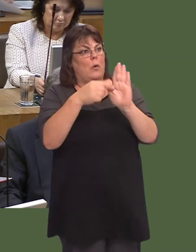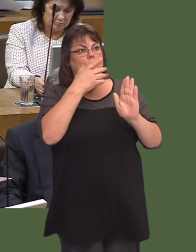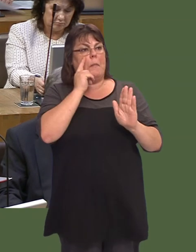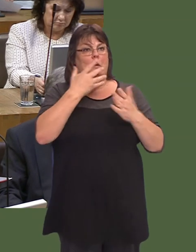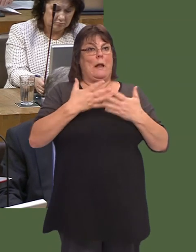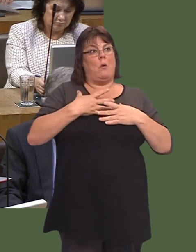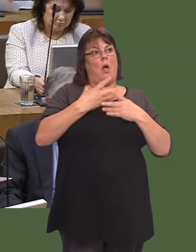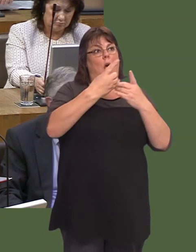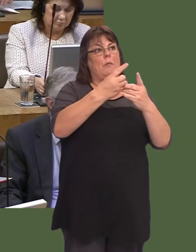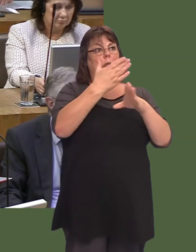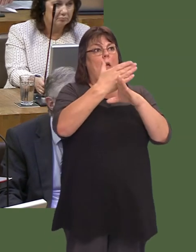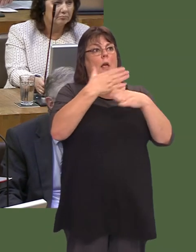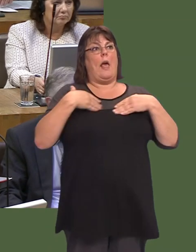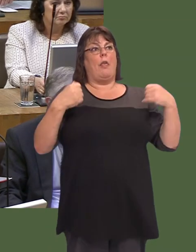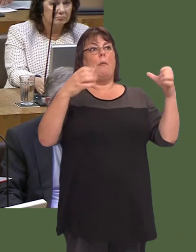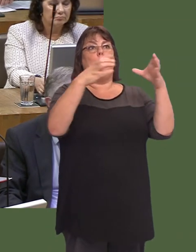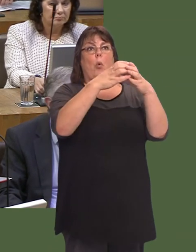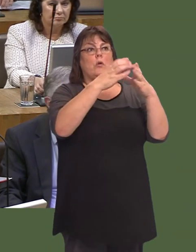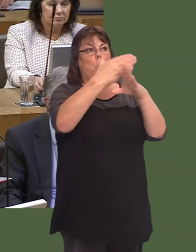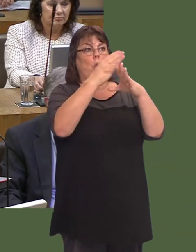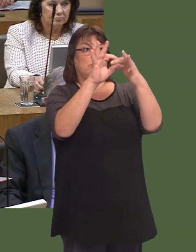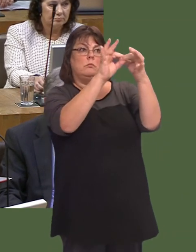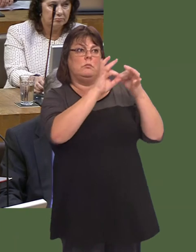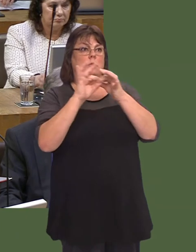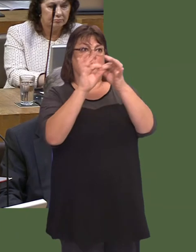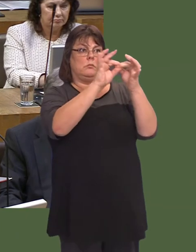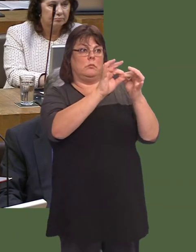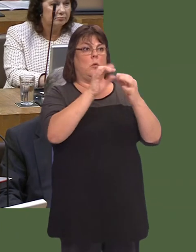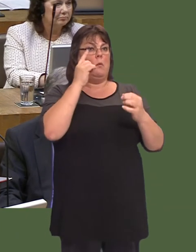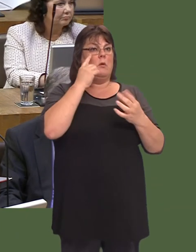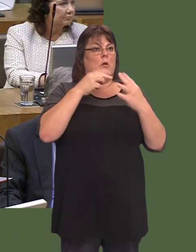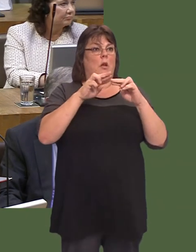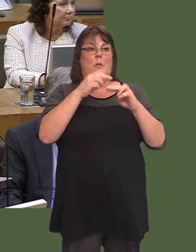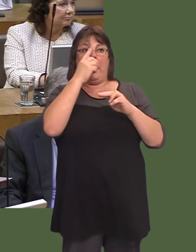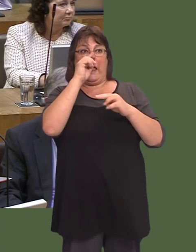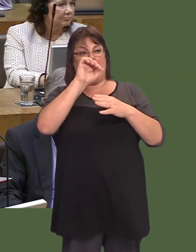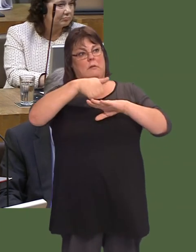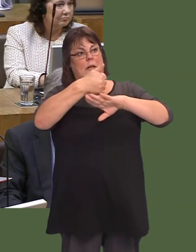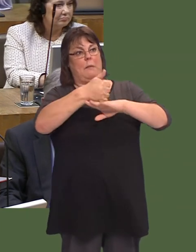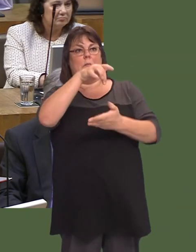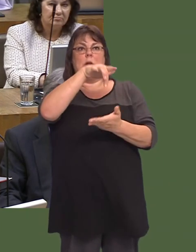er mwyn sicrhau bod canolfan yn dod. Rydym niín gwybod ei bod hiín amhosibl cael dwyórydym niín gwybod hynnyódwy ganolfan,